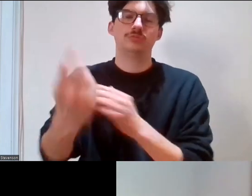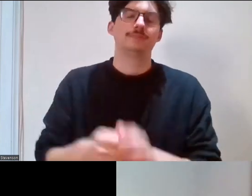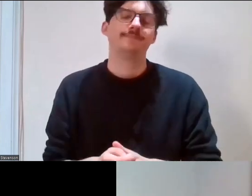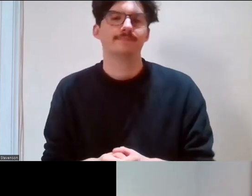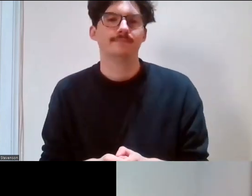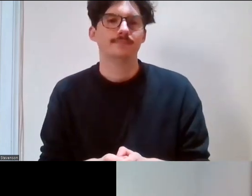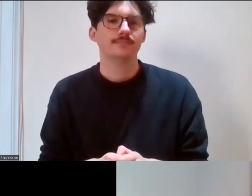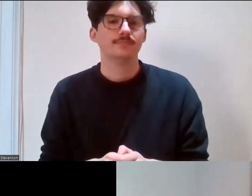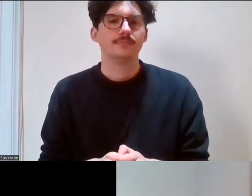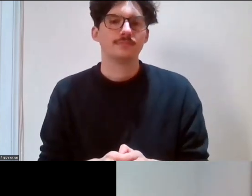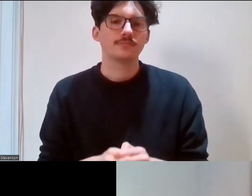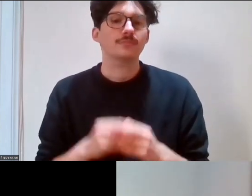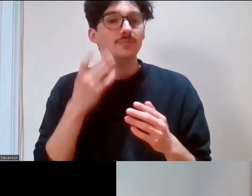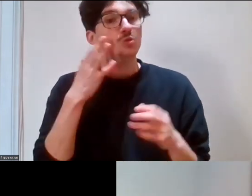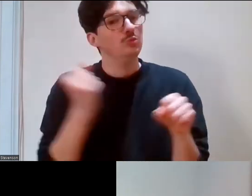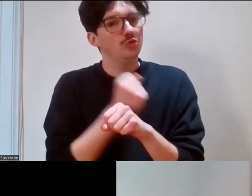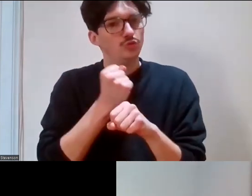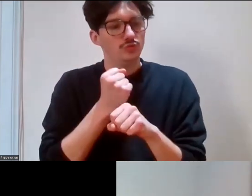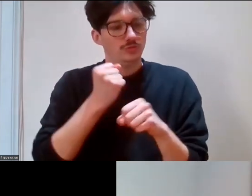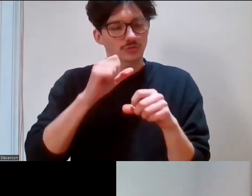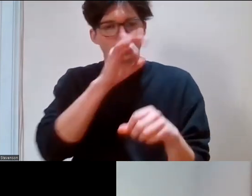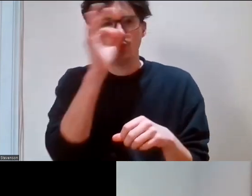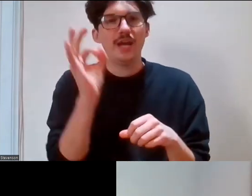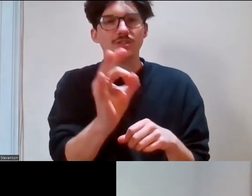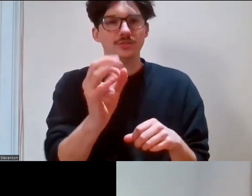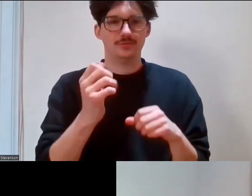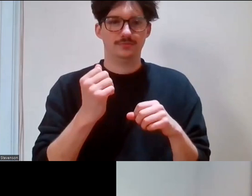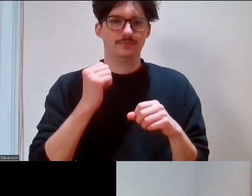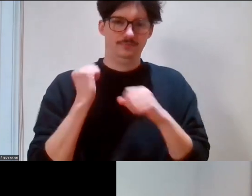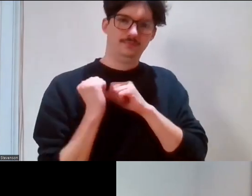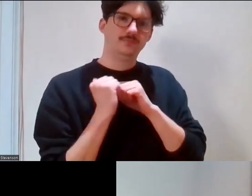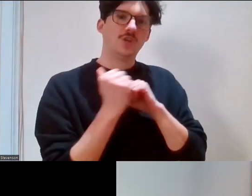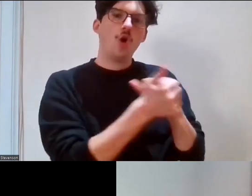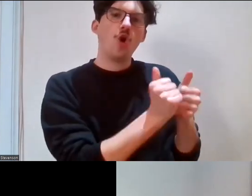we get to the question part of the programme, my colleague Rosie will be sending me those questions